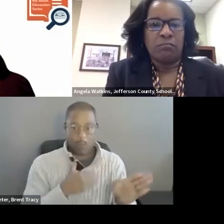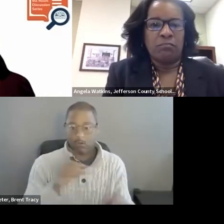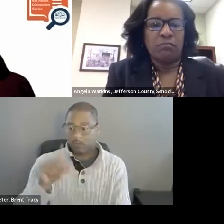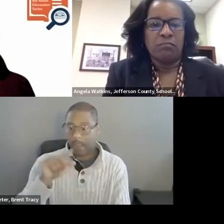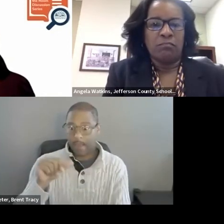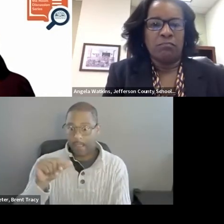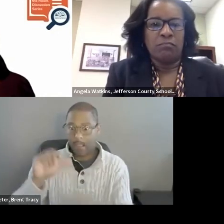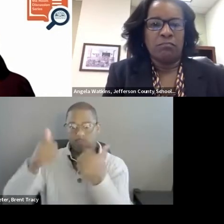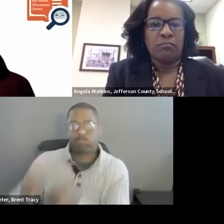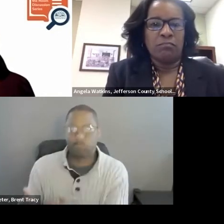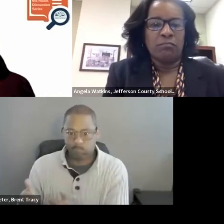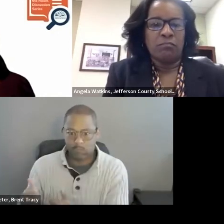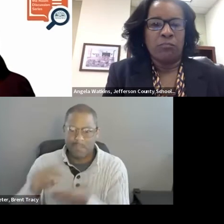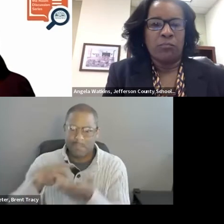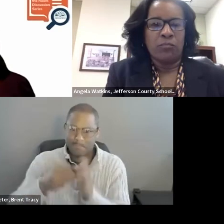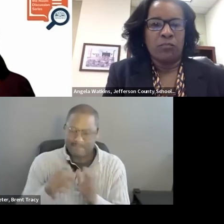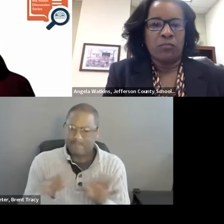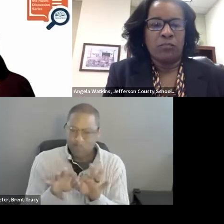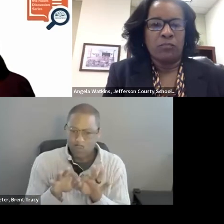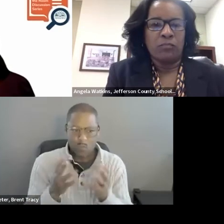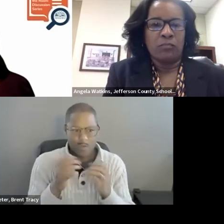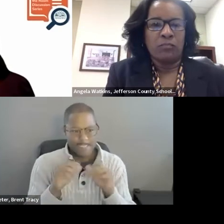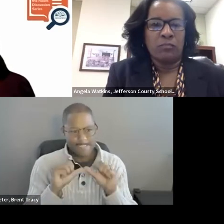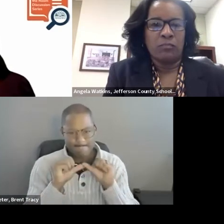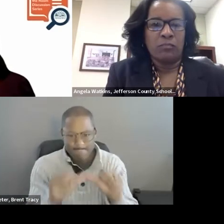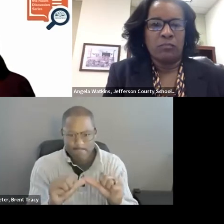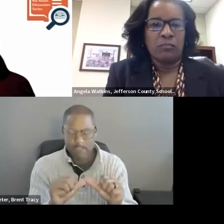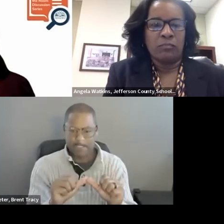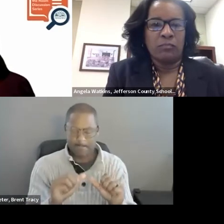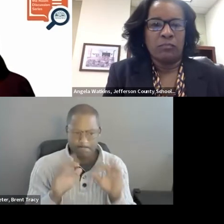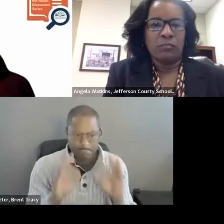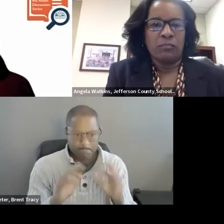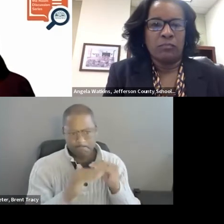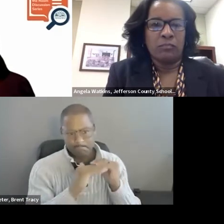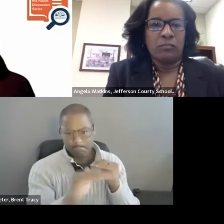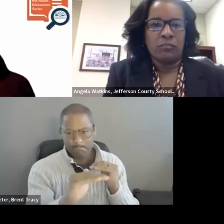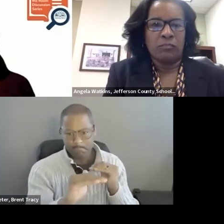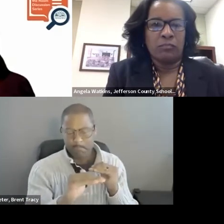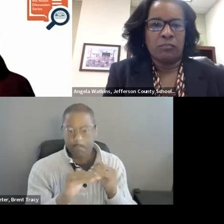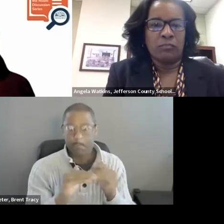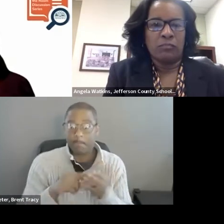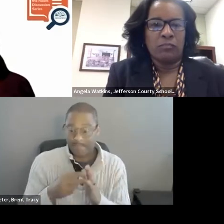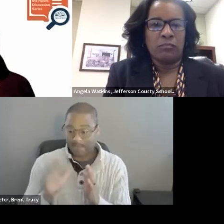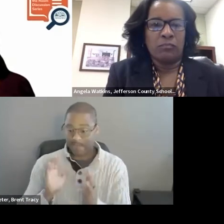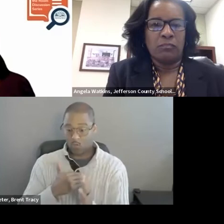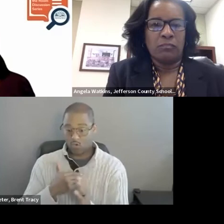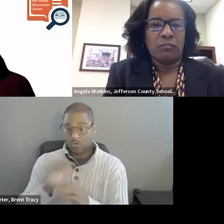This is a very important step for us to make sure that not only do we start right, but we stay right.